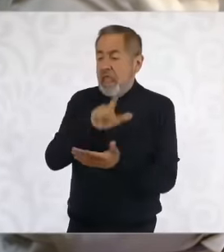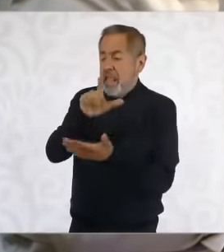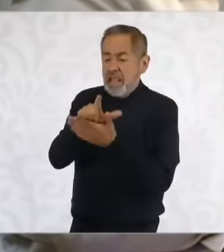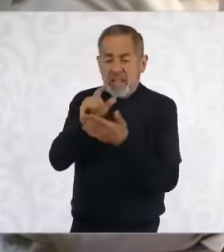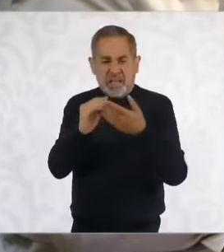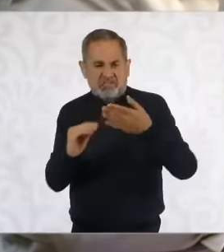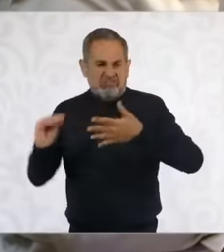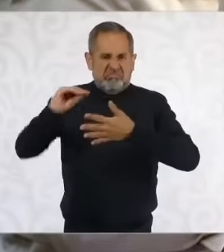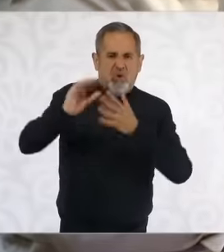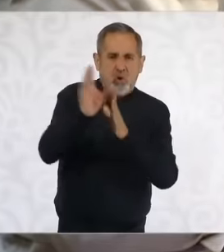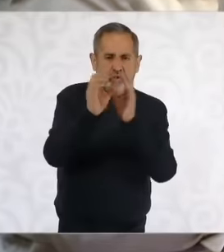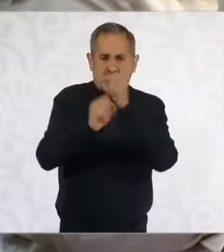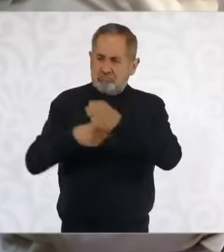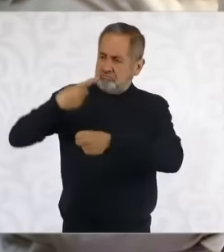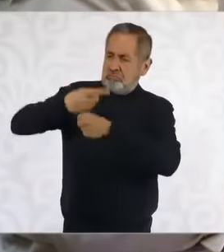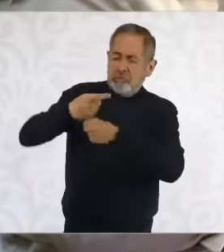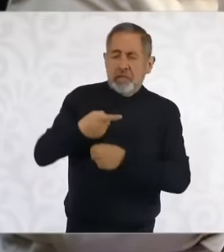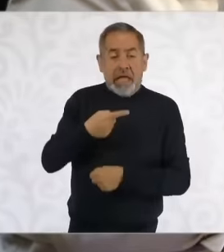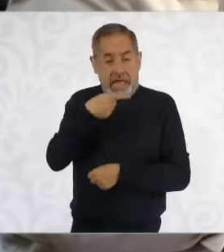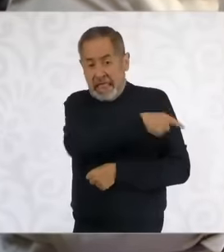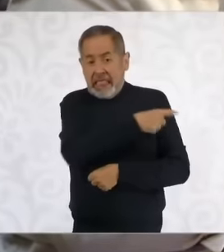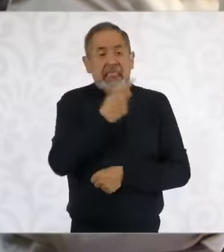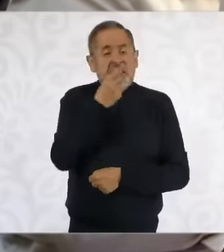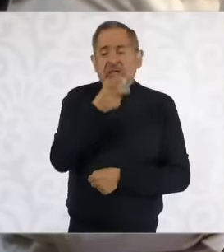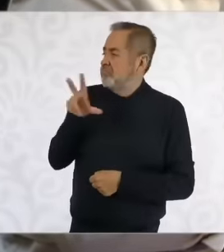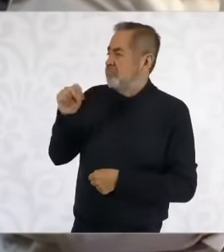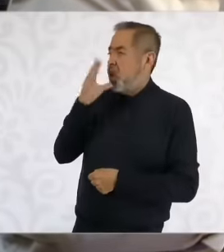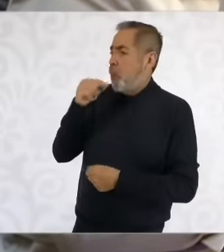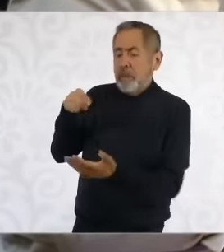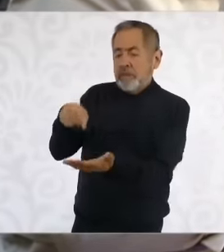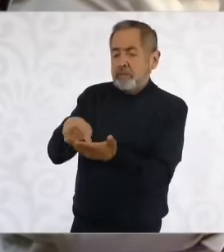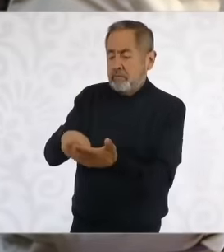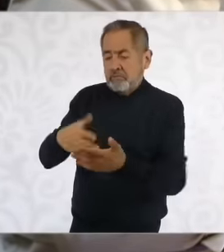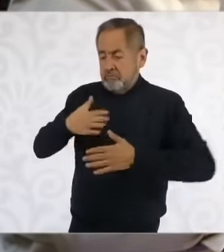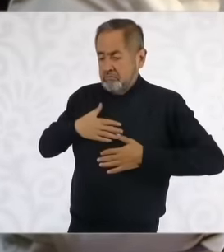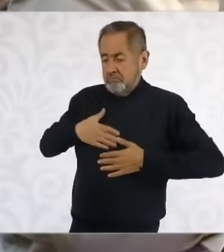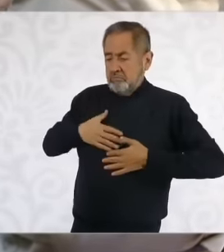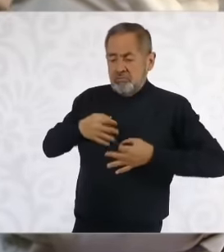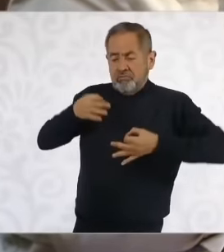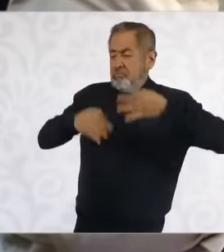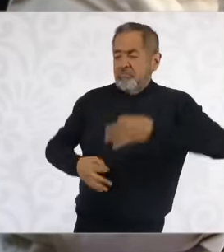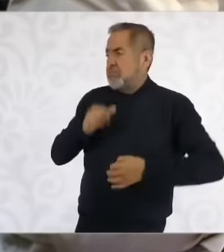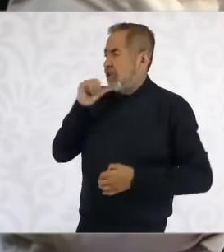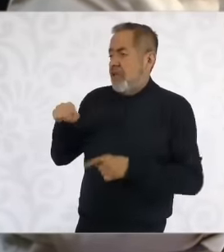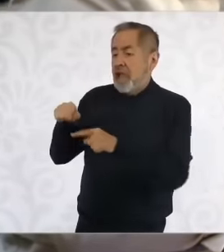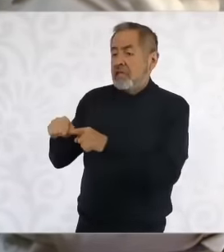constitutional supremes could not be applied to the reform of the judiciary given that it was published after